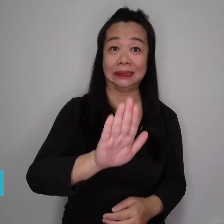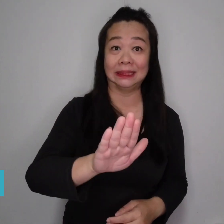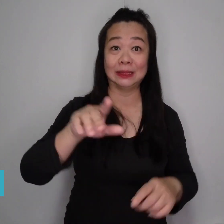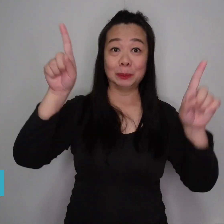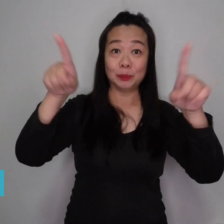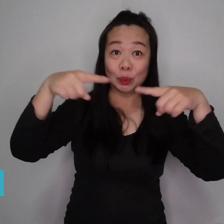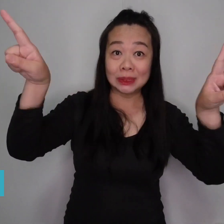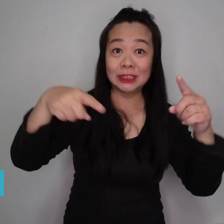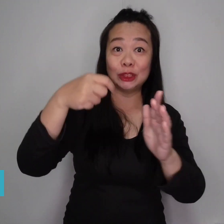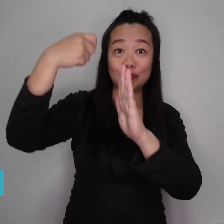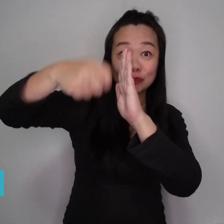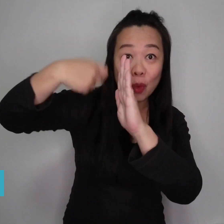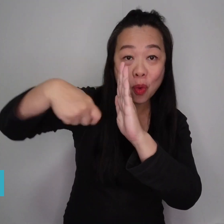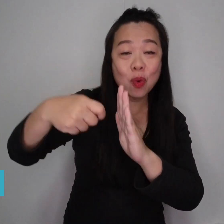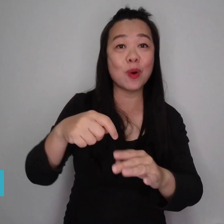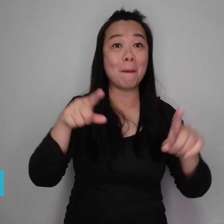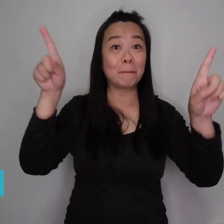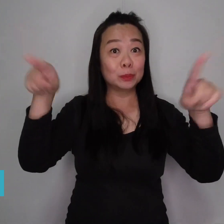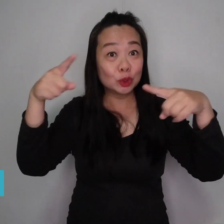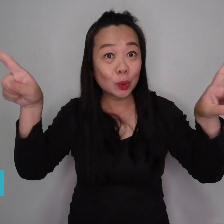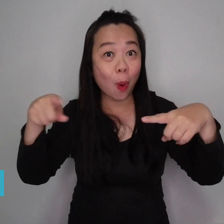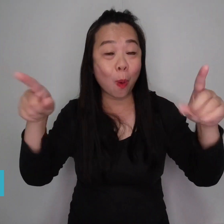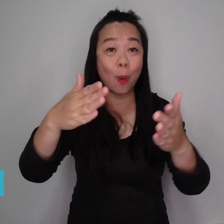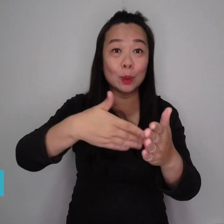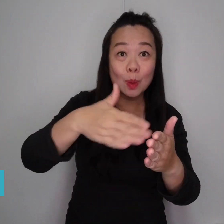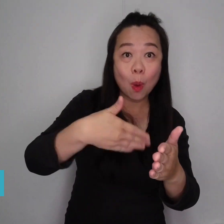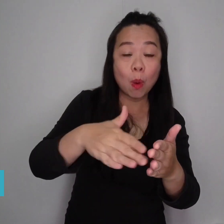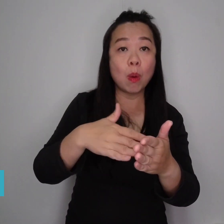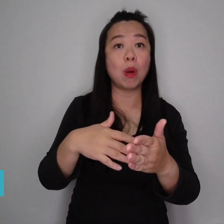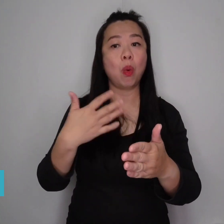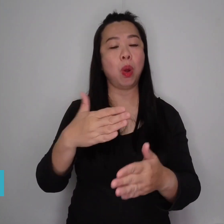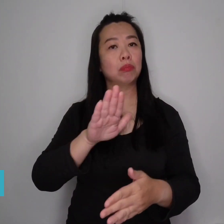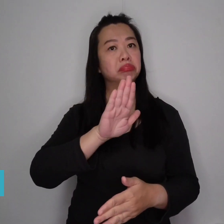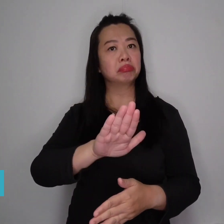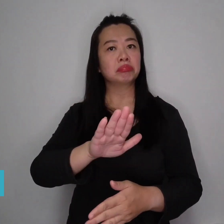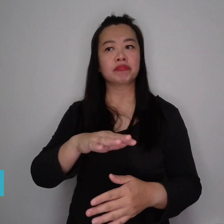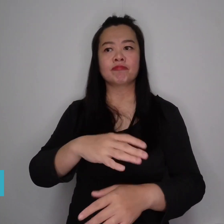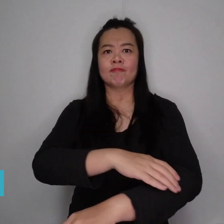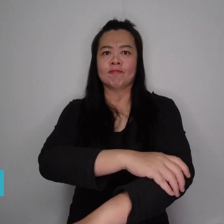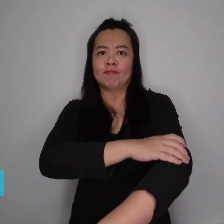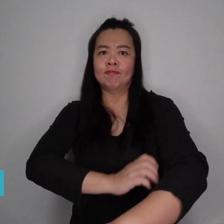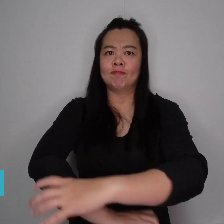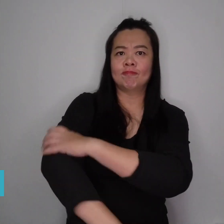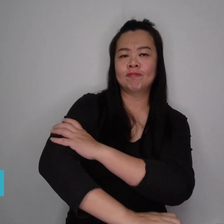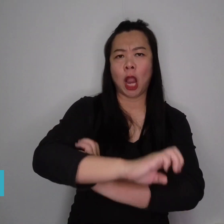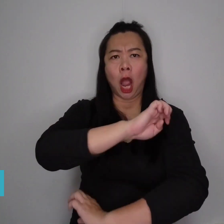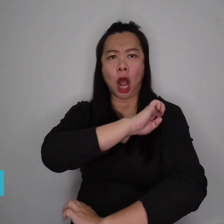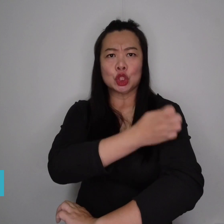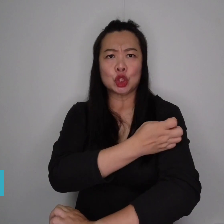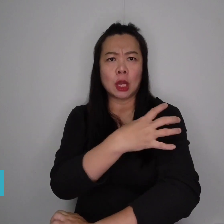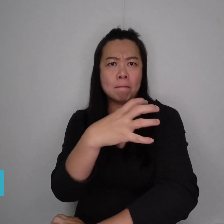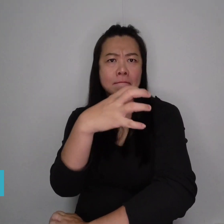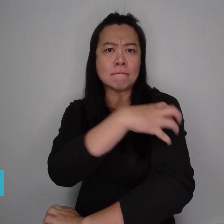music video, and choreography spreads a powerful